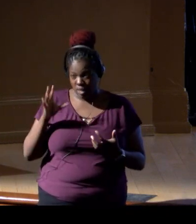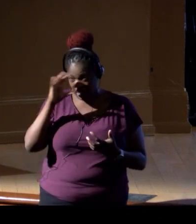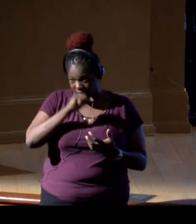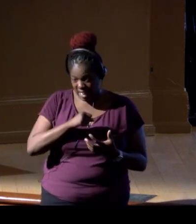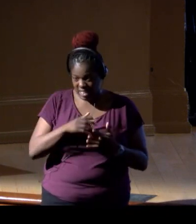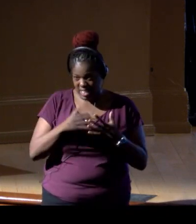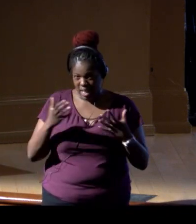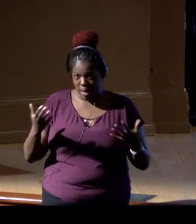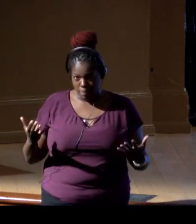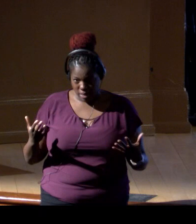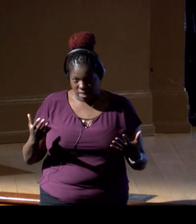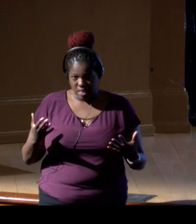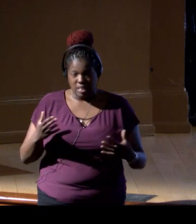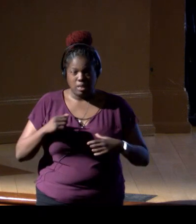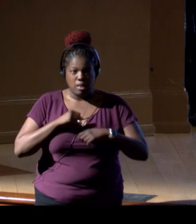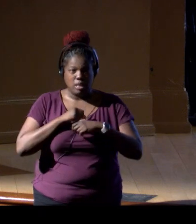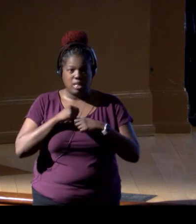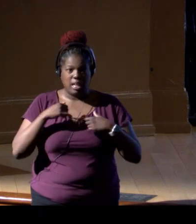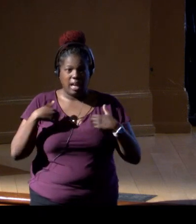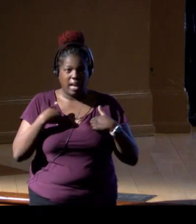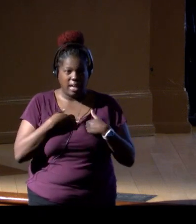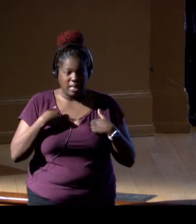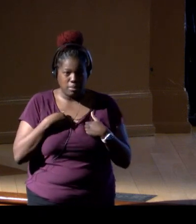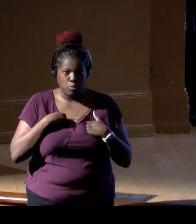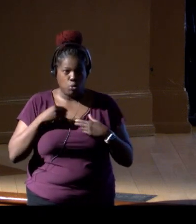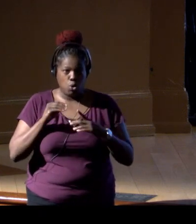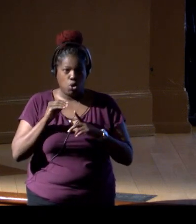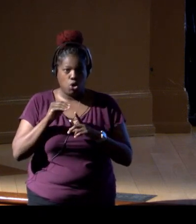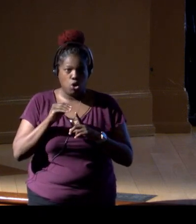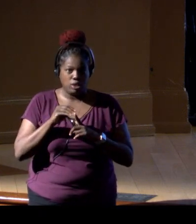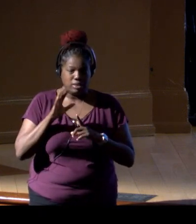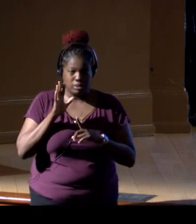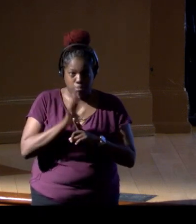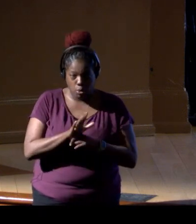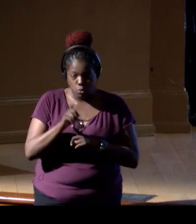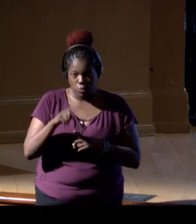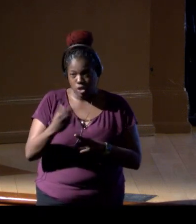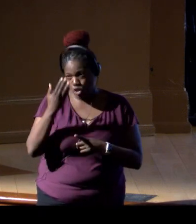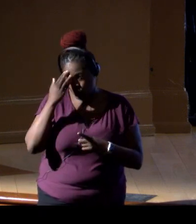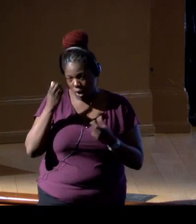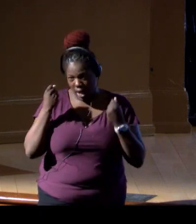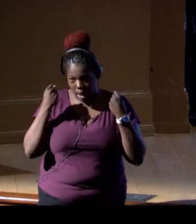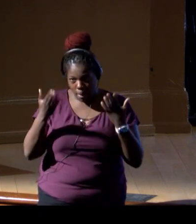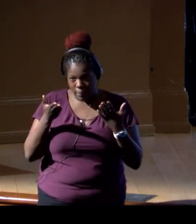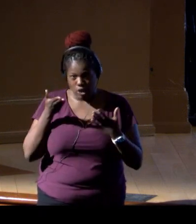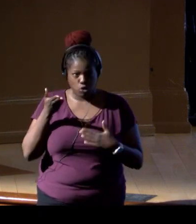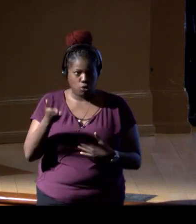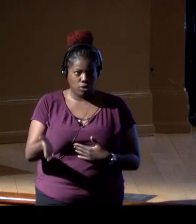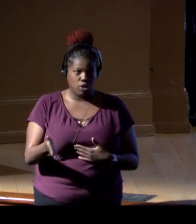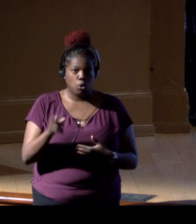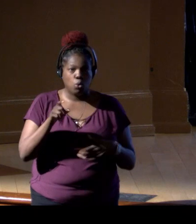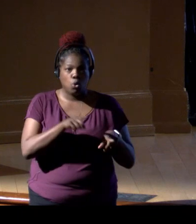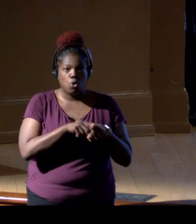under Marine Mammal Protection Act, how many animals are exposed, we have to know how many are there. We're also required to understand